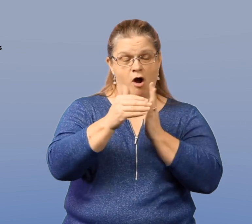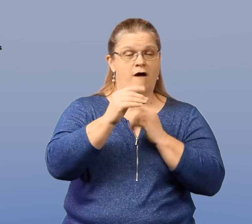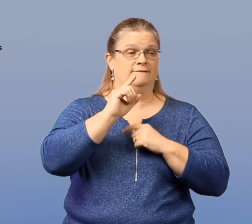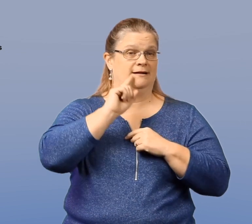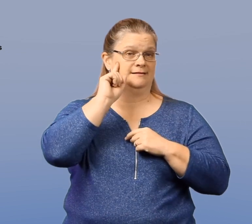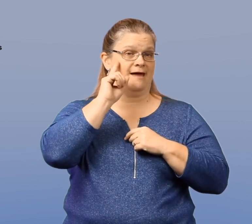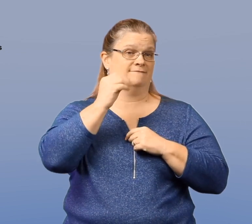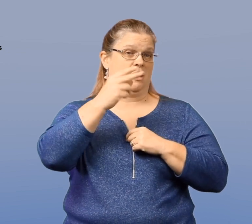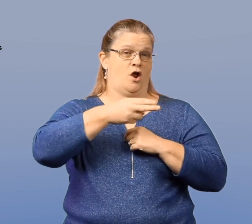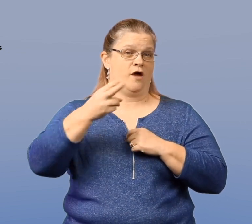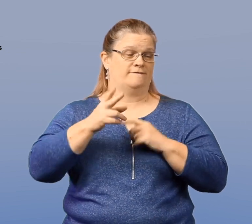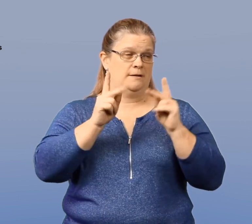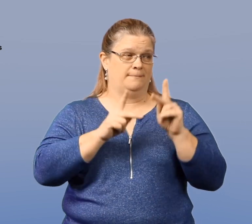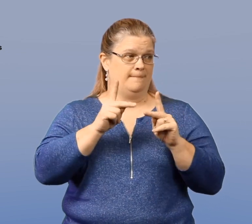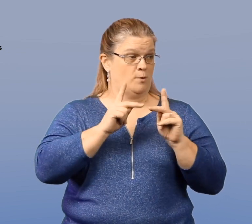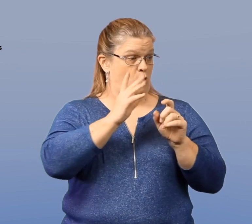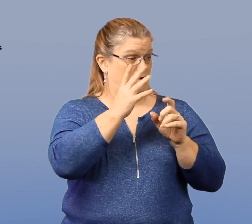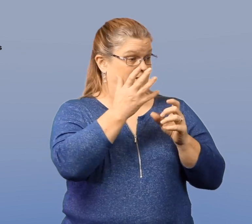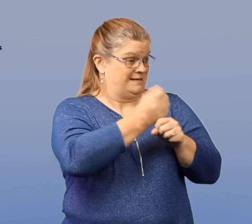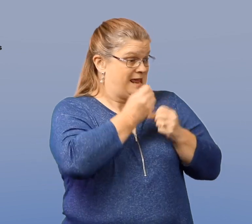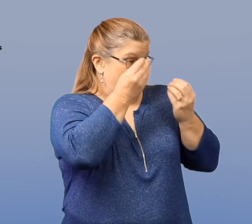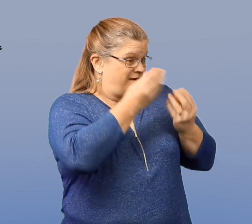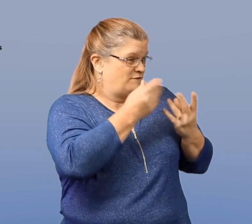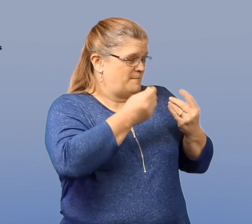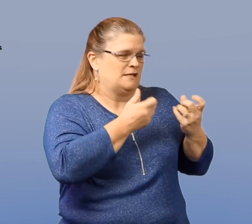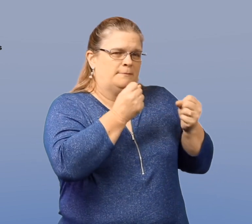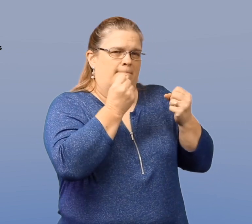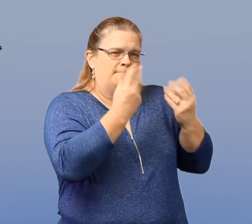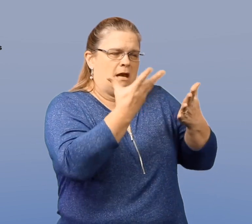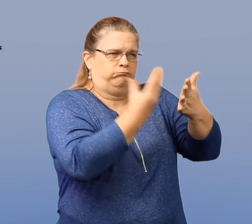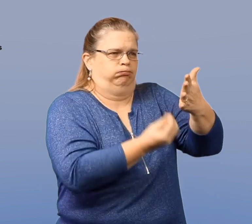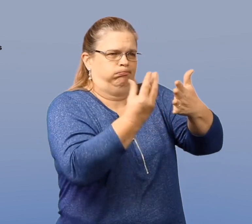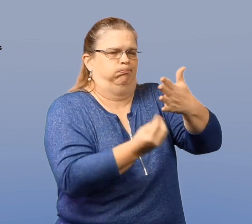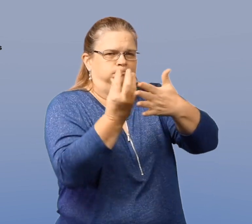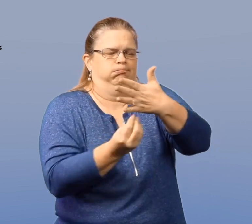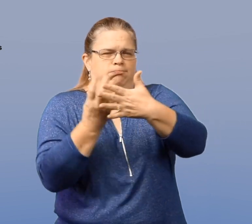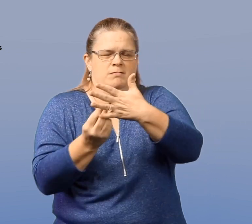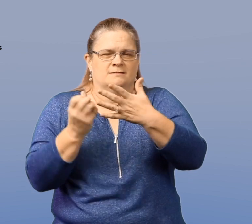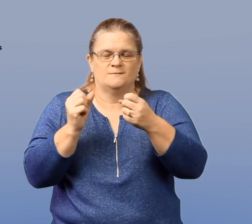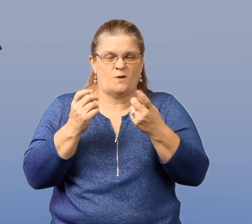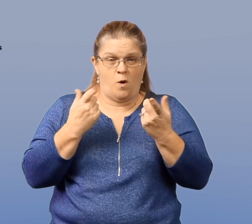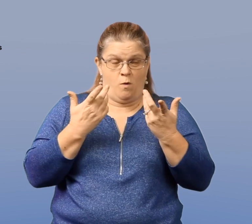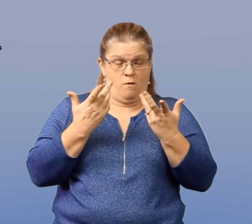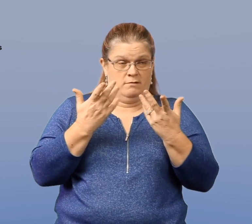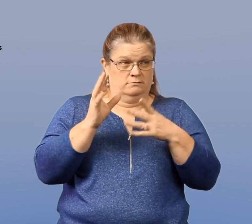Oftentimes deaf and hard-of-hearing people have a fund of information deficit.